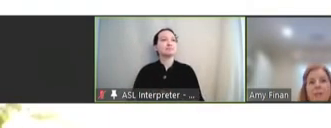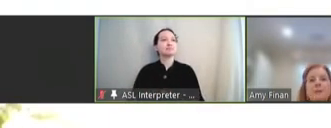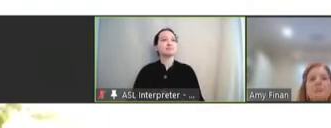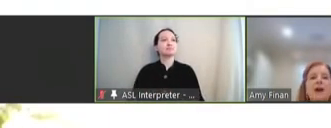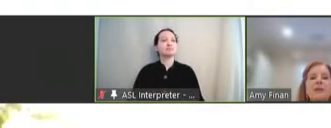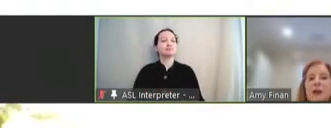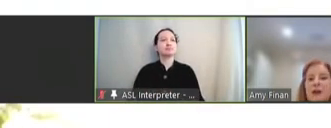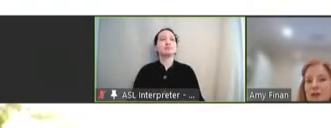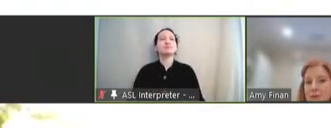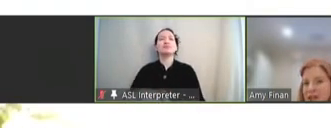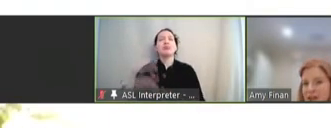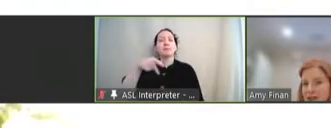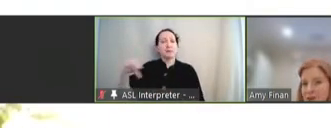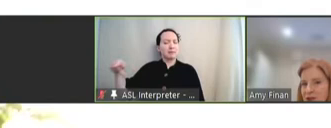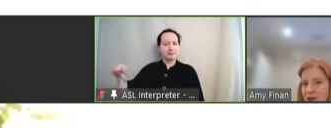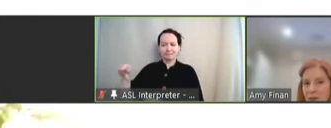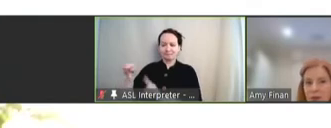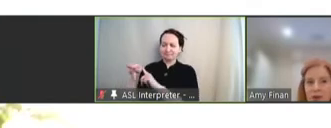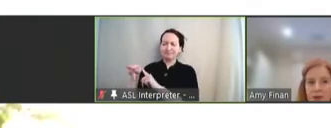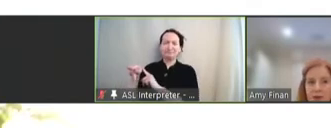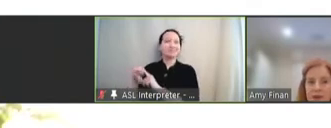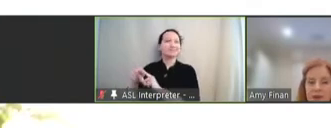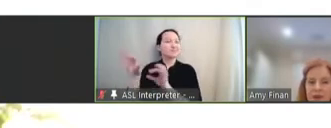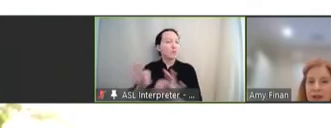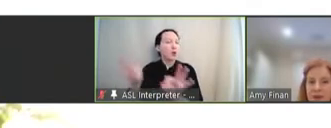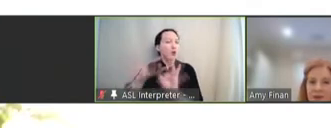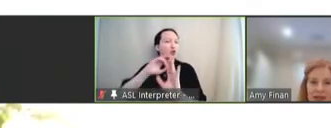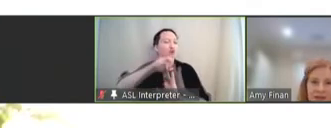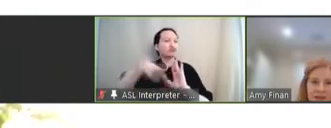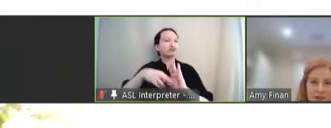Public-private partnerships have an especially important role in the development of vaccines